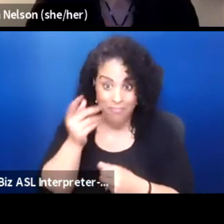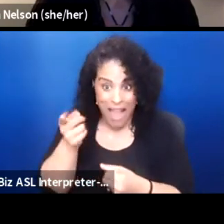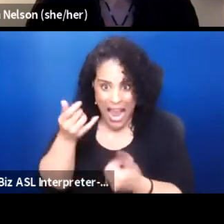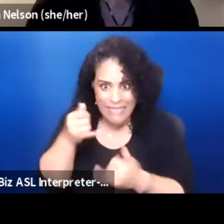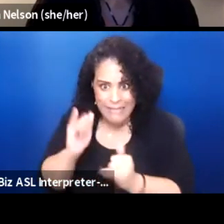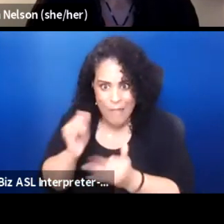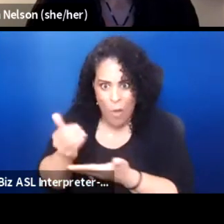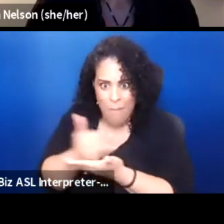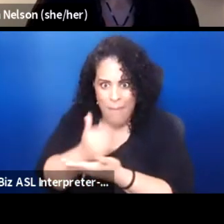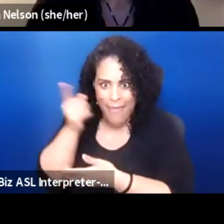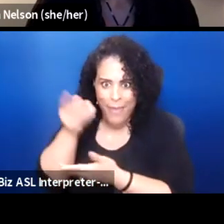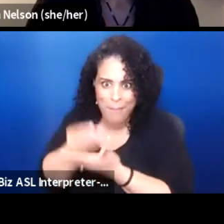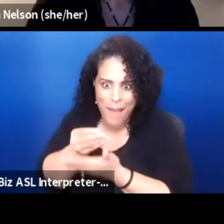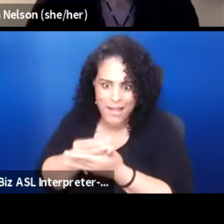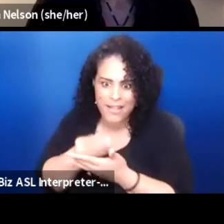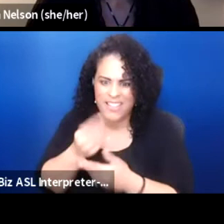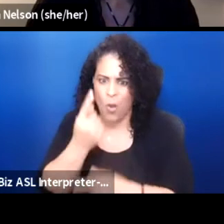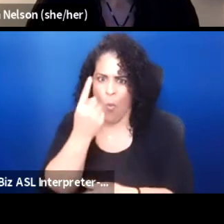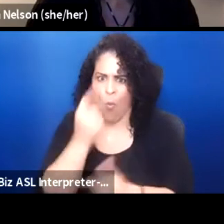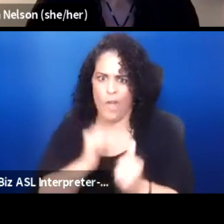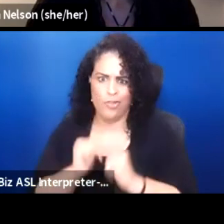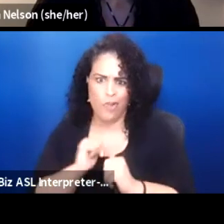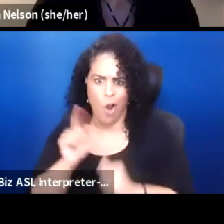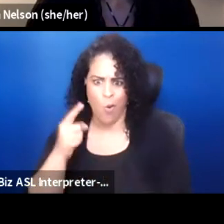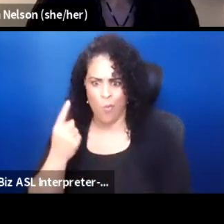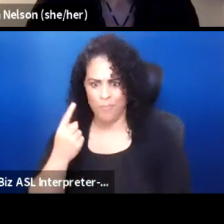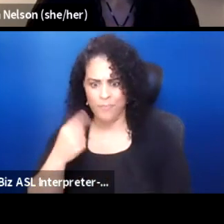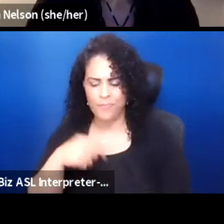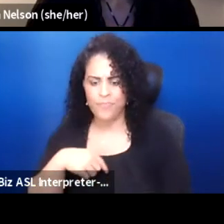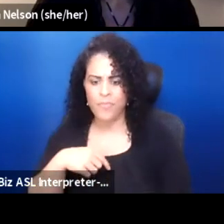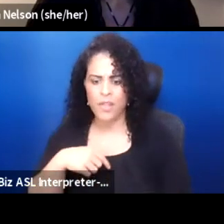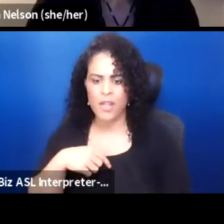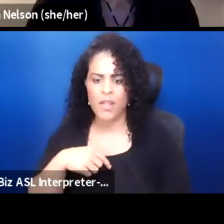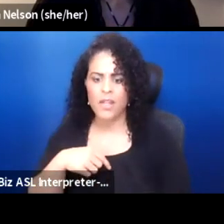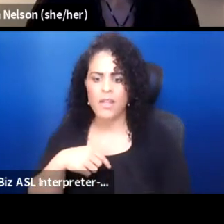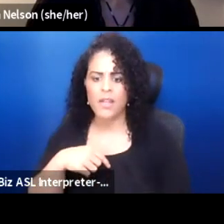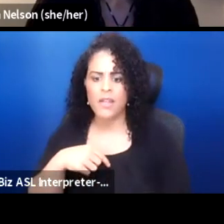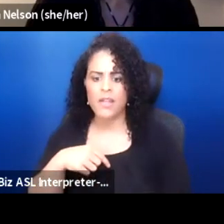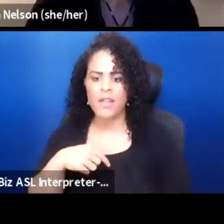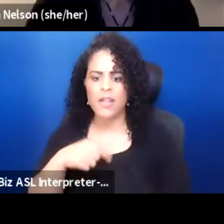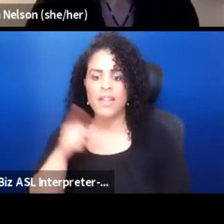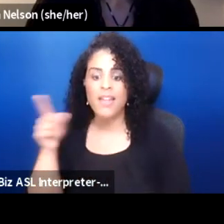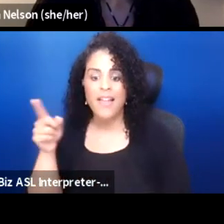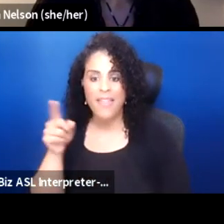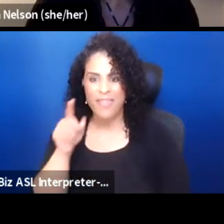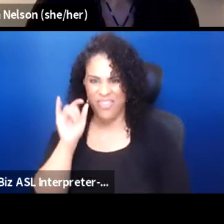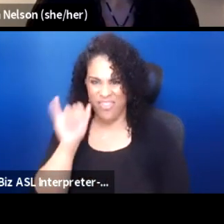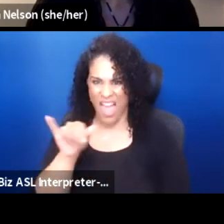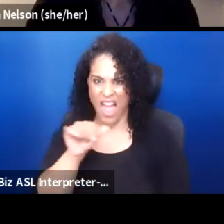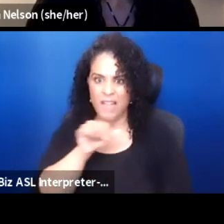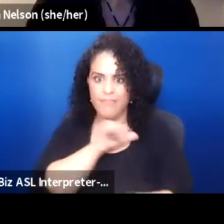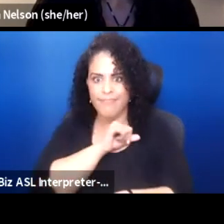and is just the one show. The sovereignty is about native people